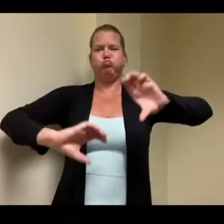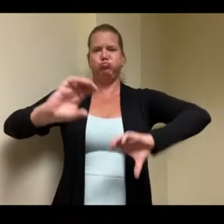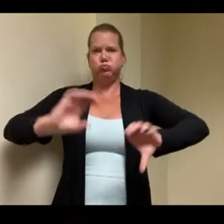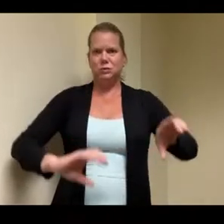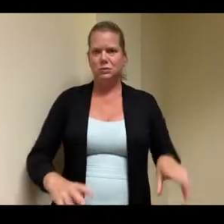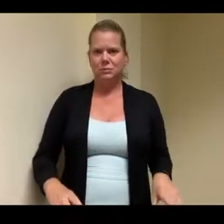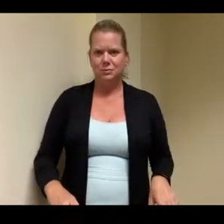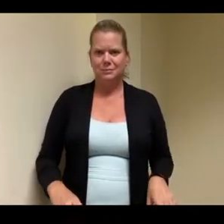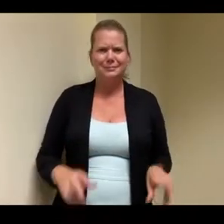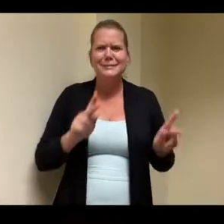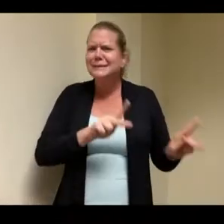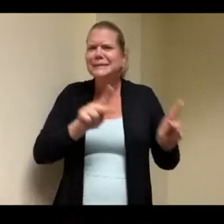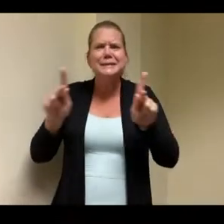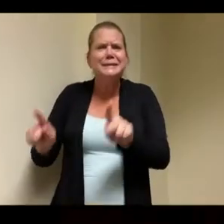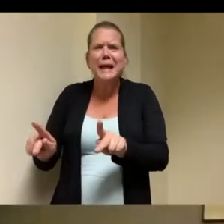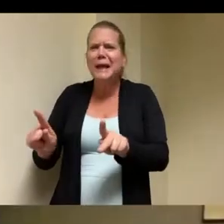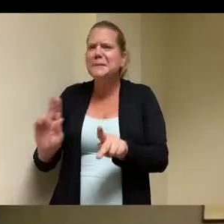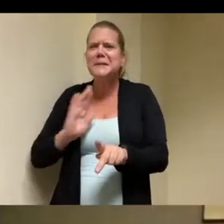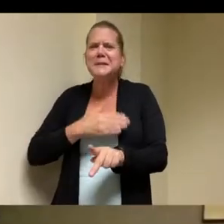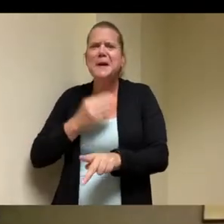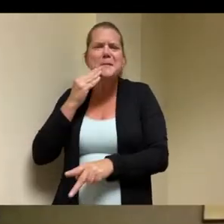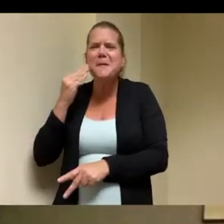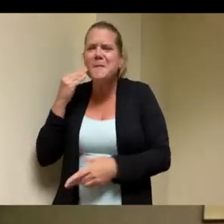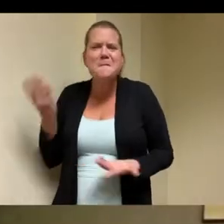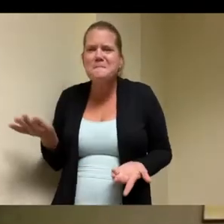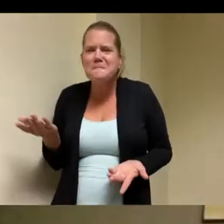we three live in yeah with the exception of some